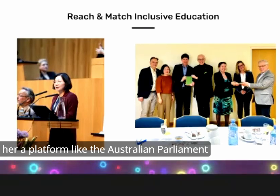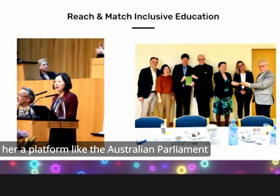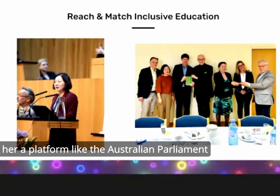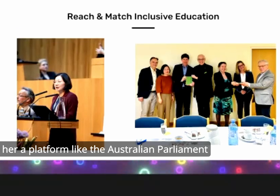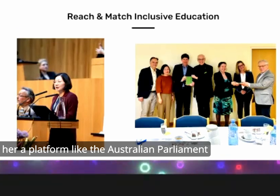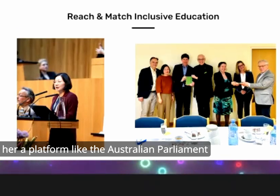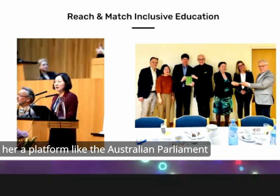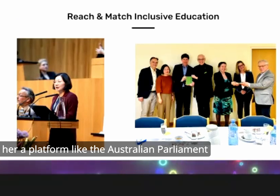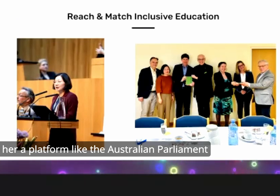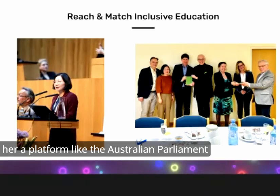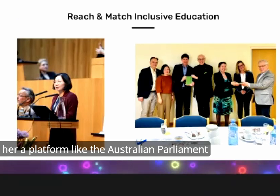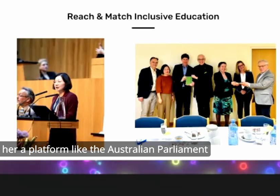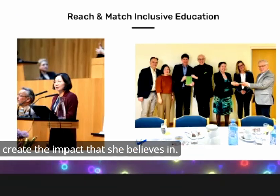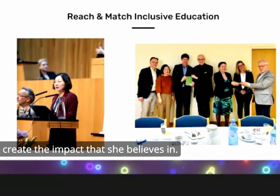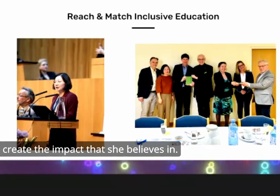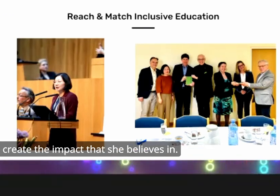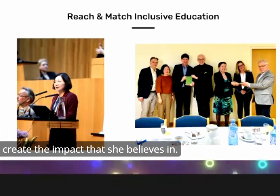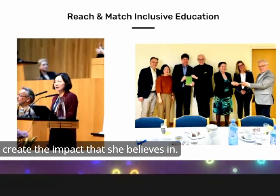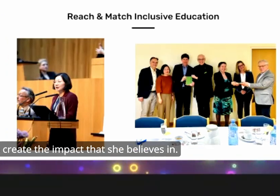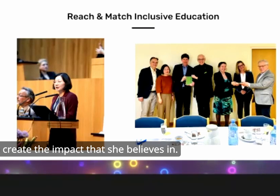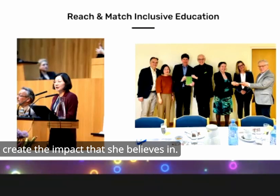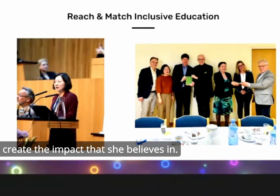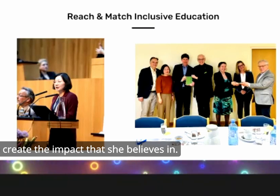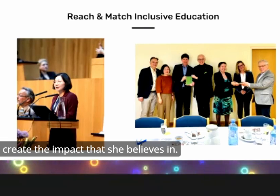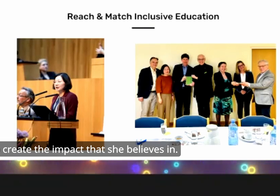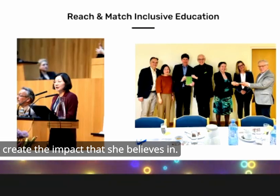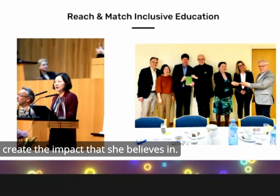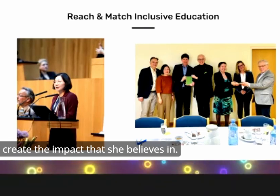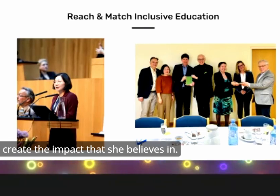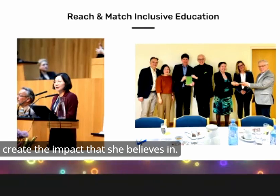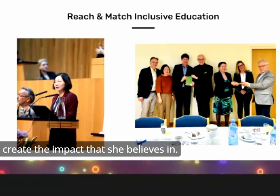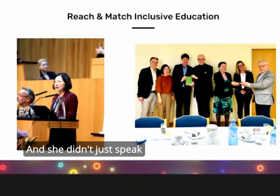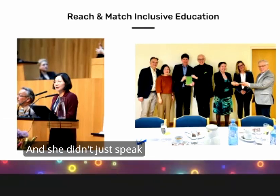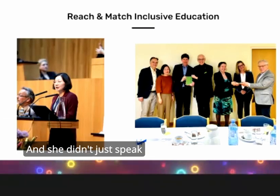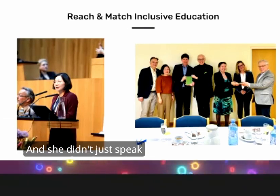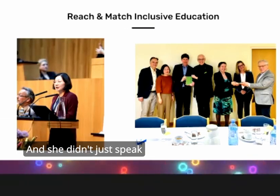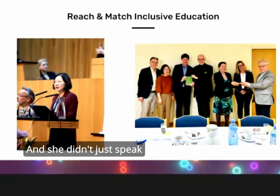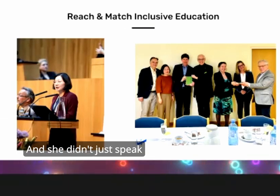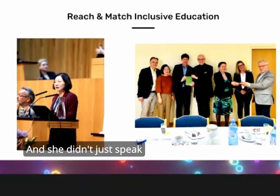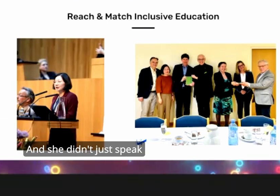the Australian Parliament to create the impact that she believes in and she didn't just speak